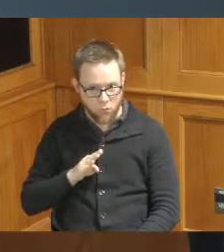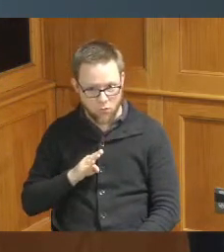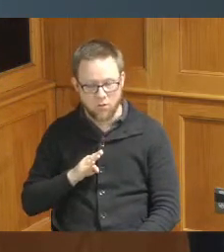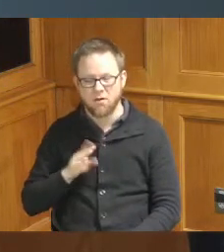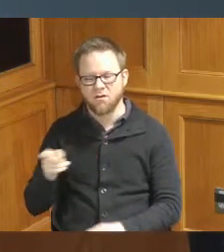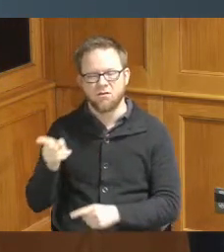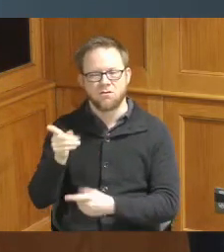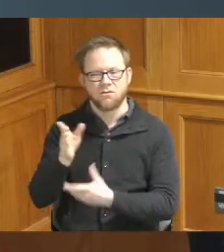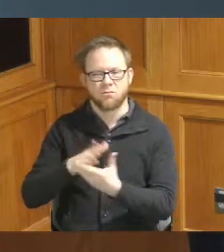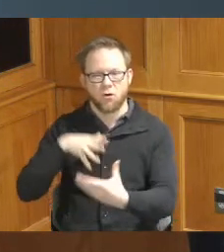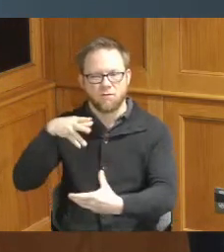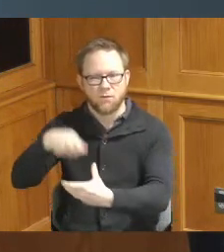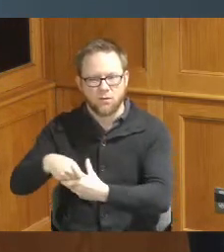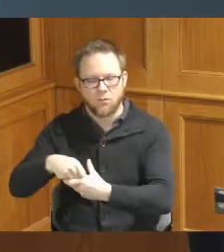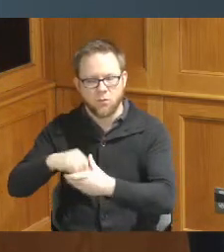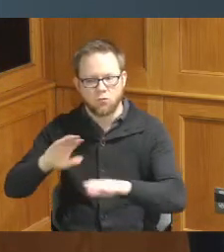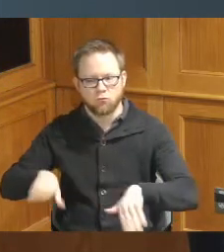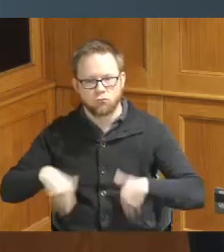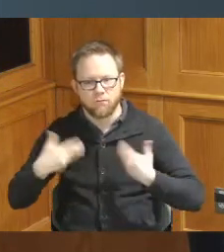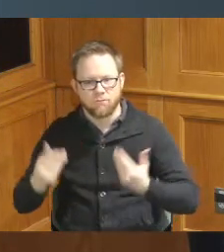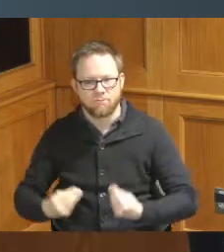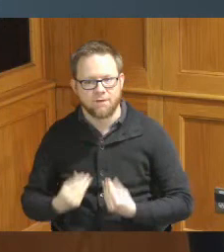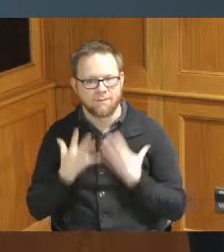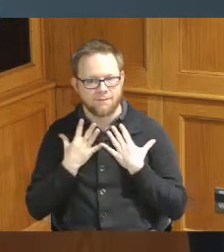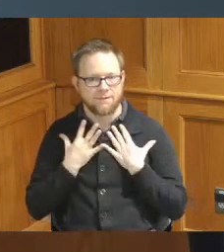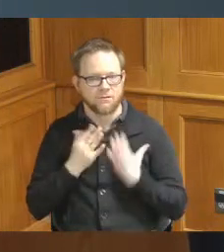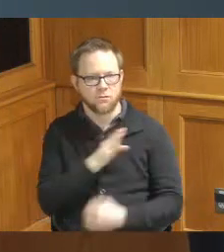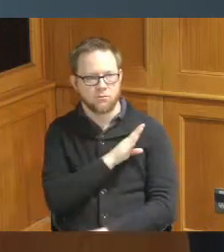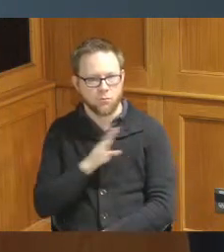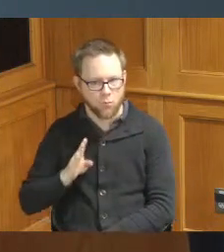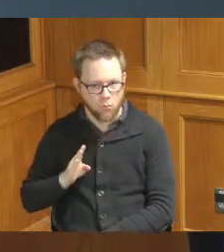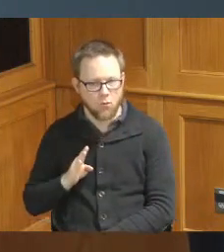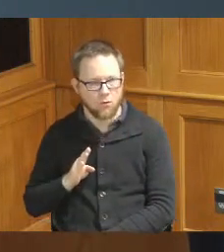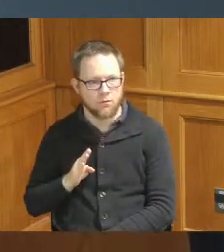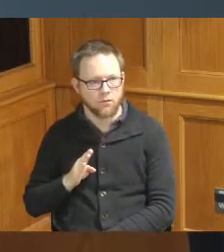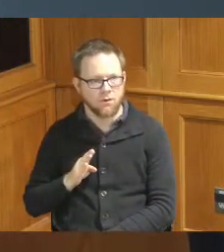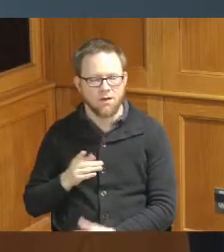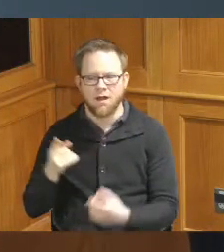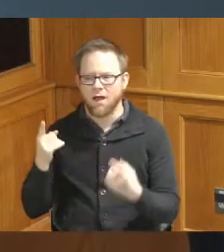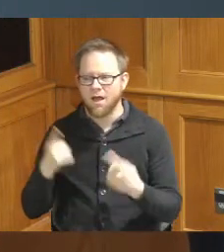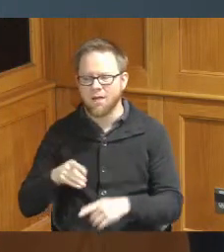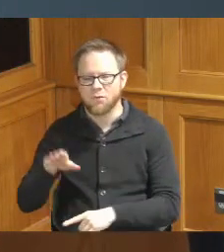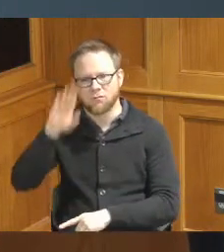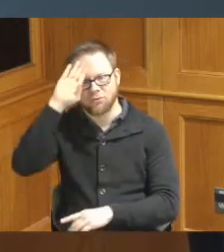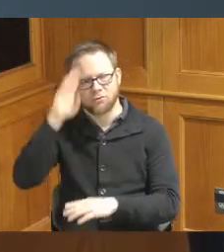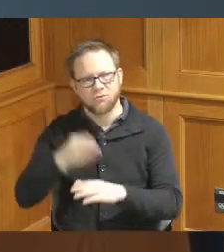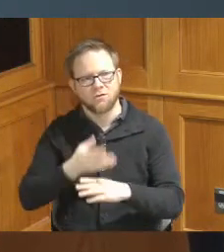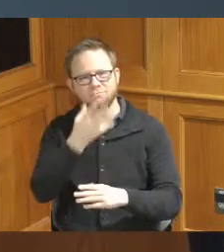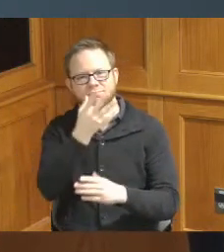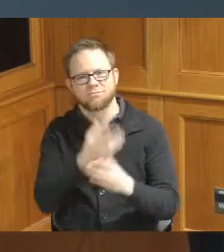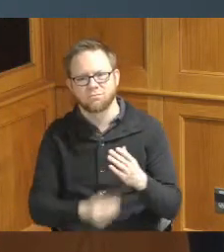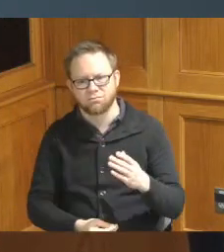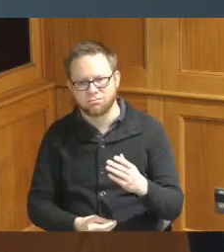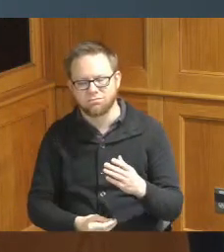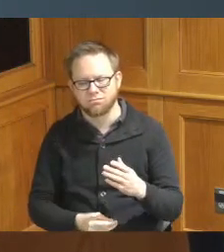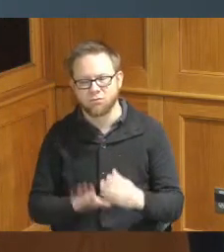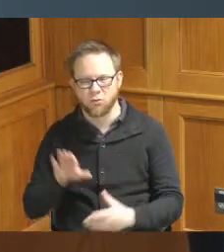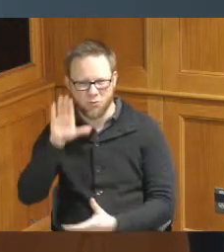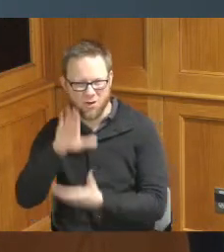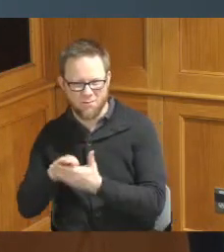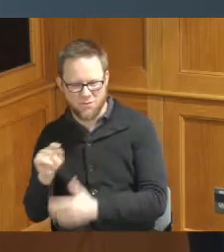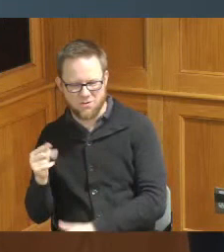Board of Union Terminal revitalization she lost her son her and Thomas Watson late last night